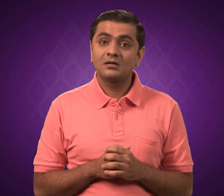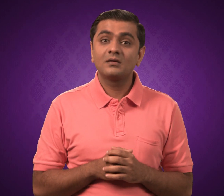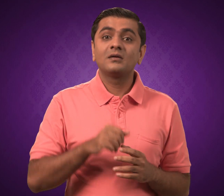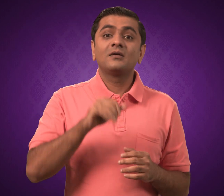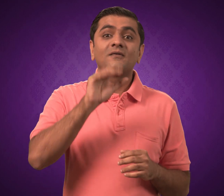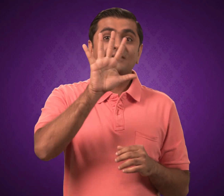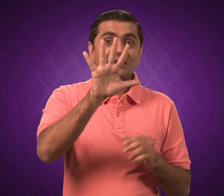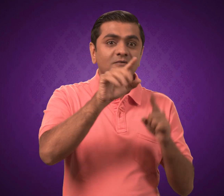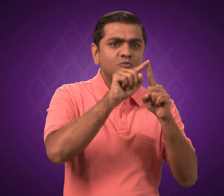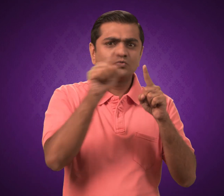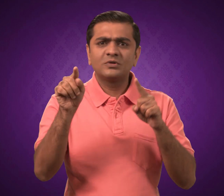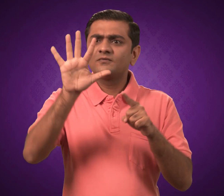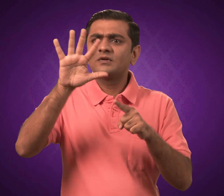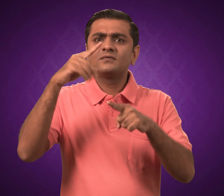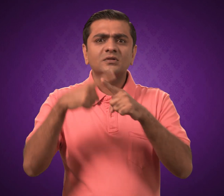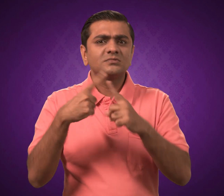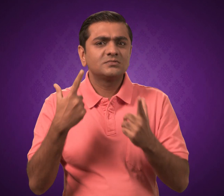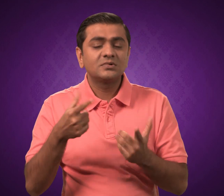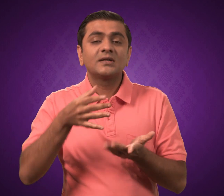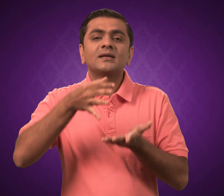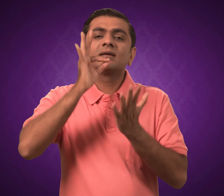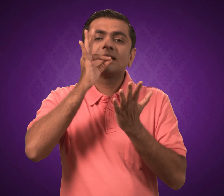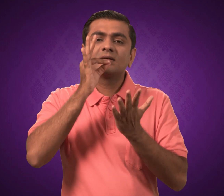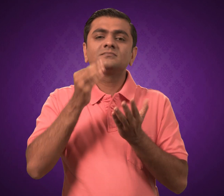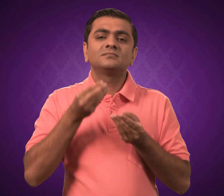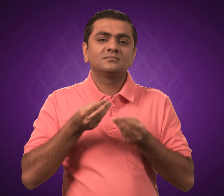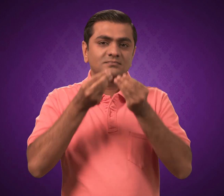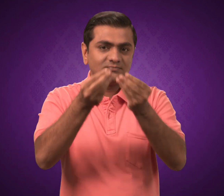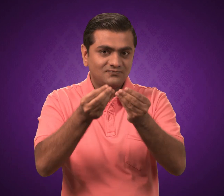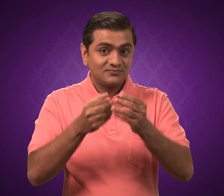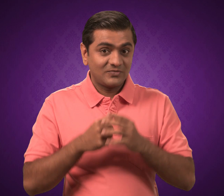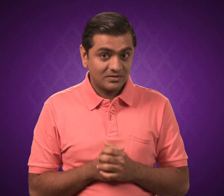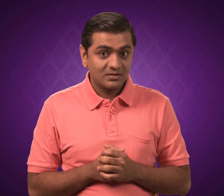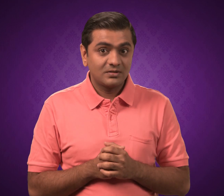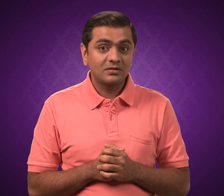From 5:00pm to 5:30pm, tea will be served.